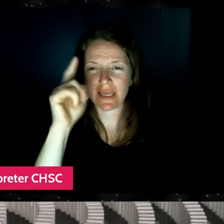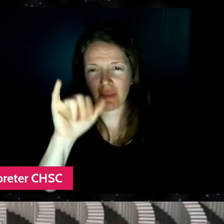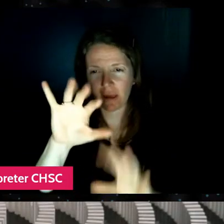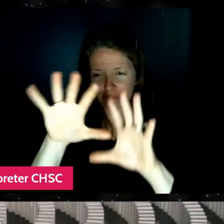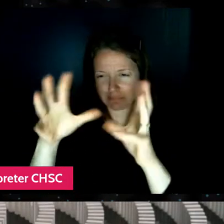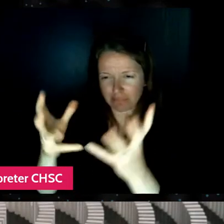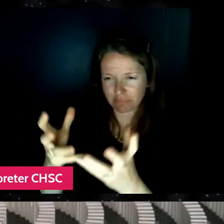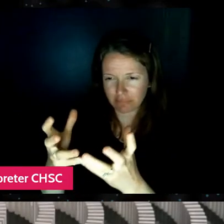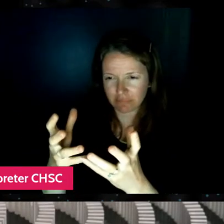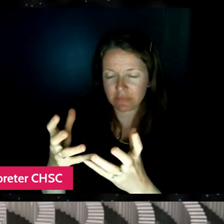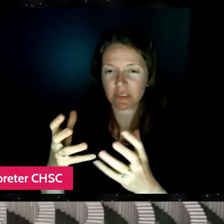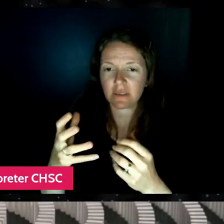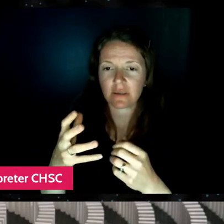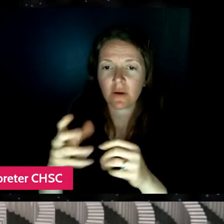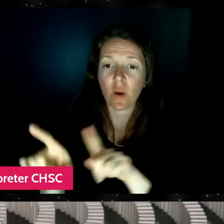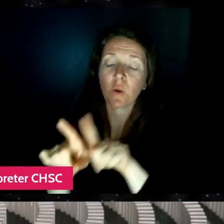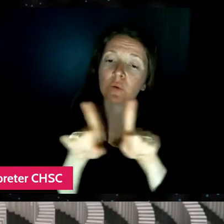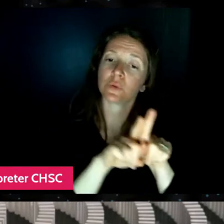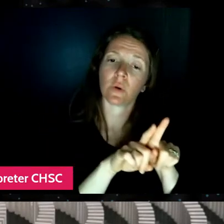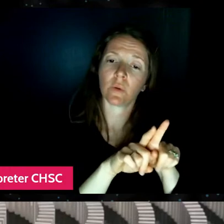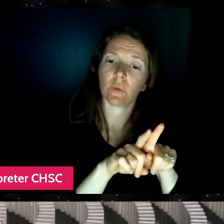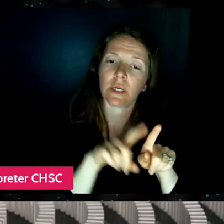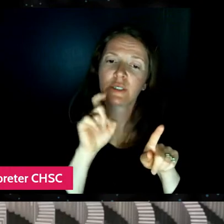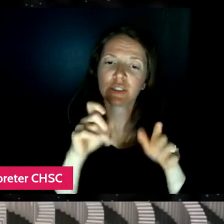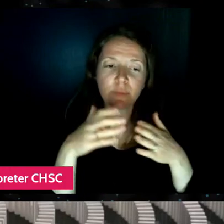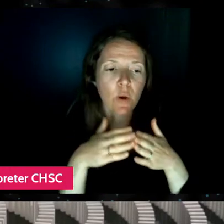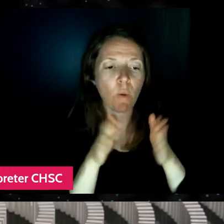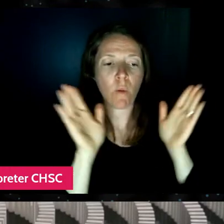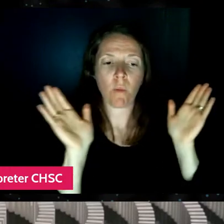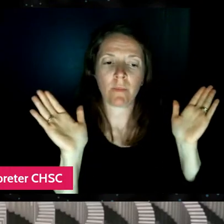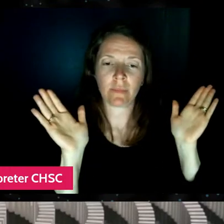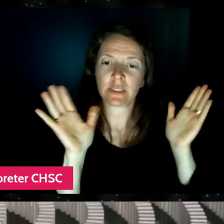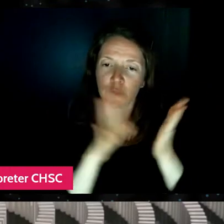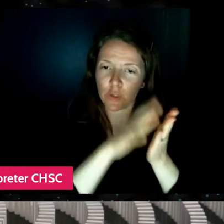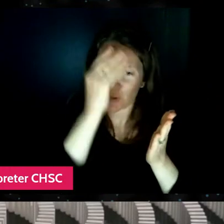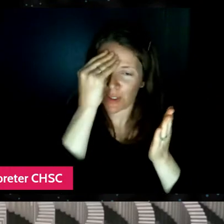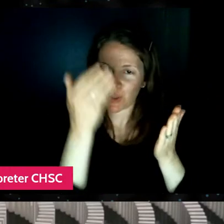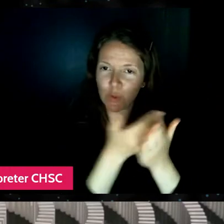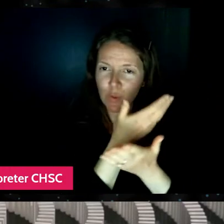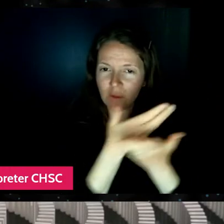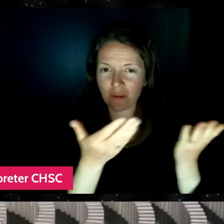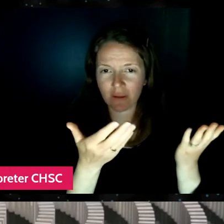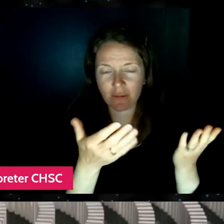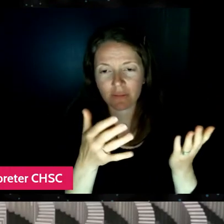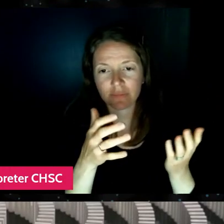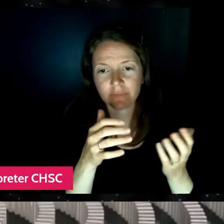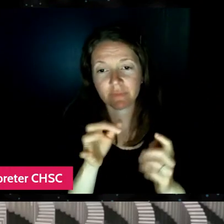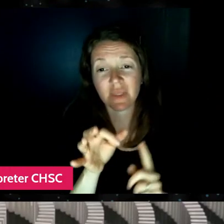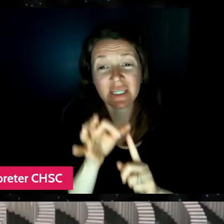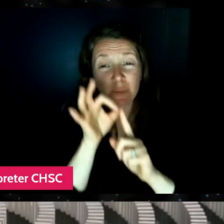and also just being open to learning new things. Like I think with YouTube, especially you have to be,